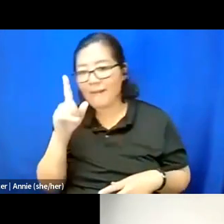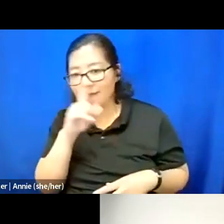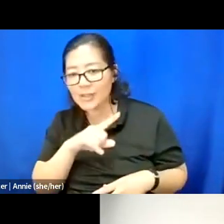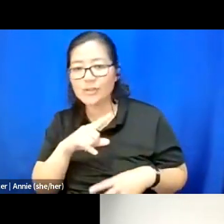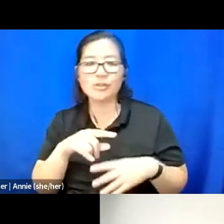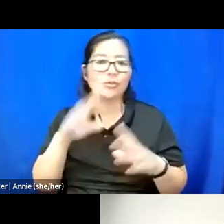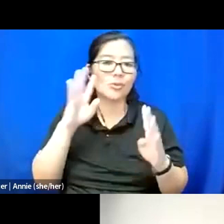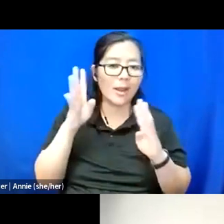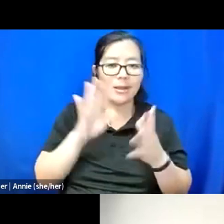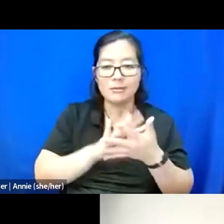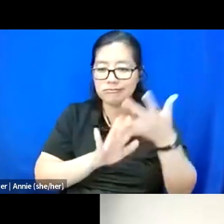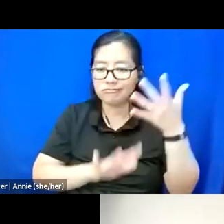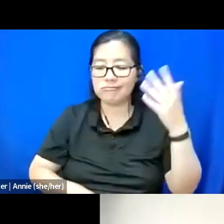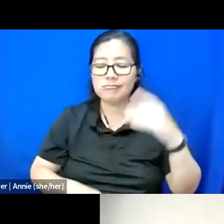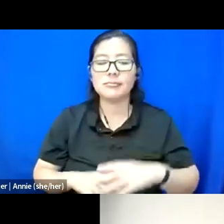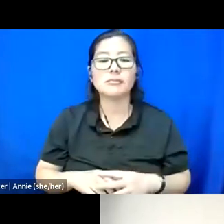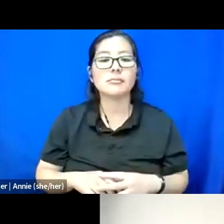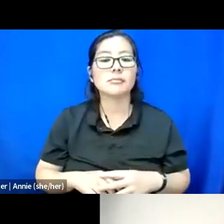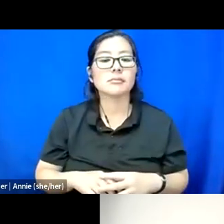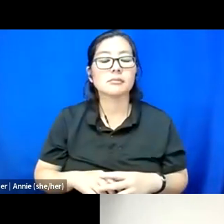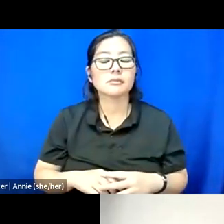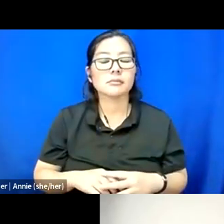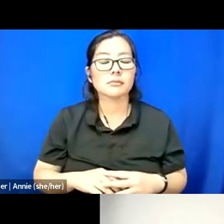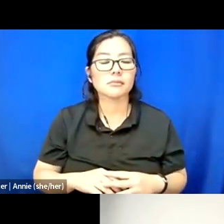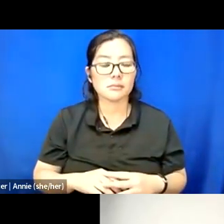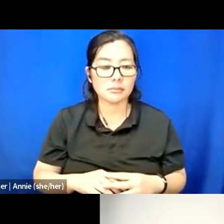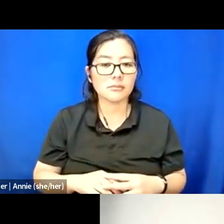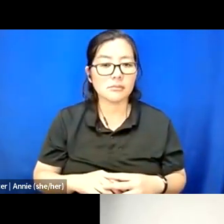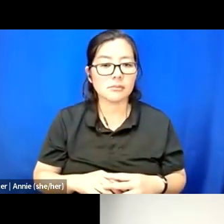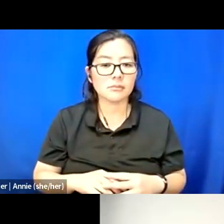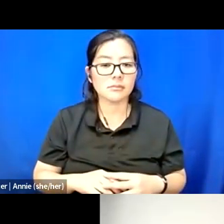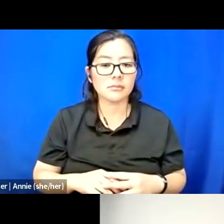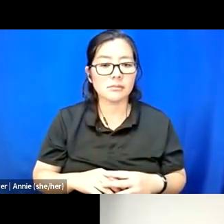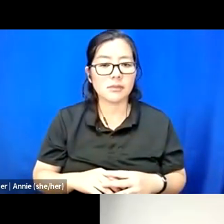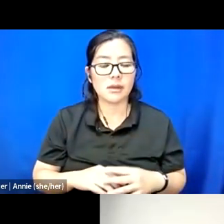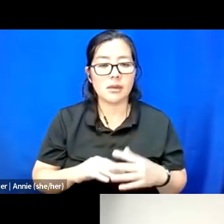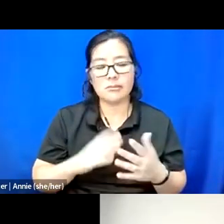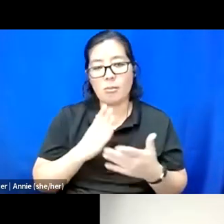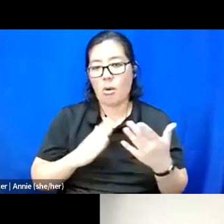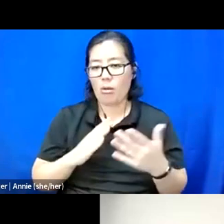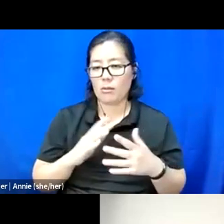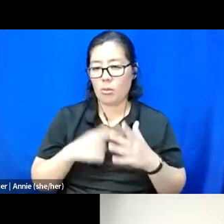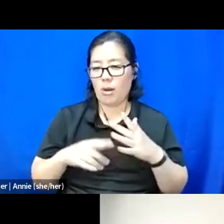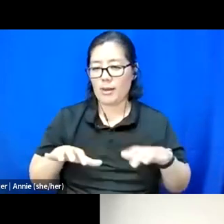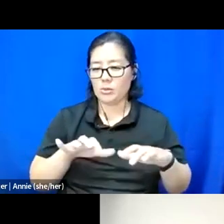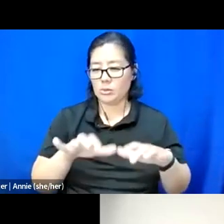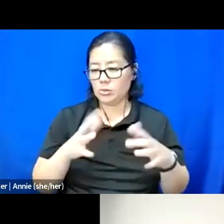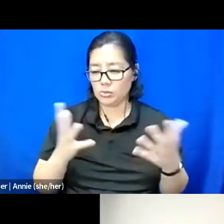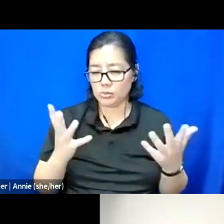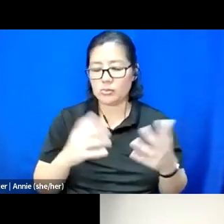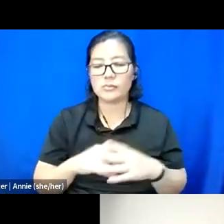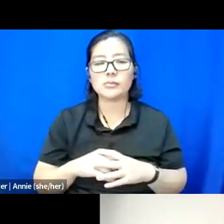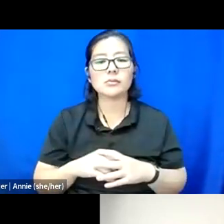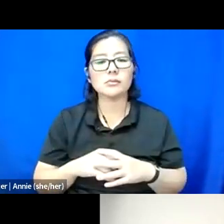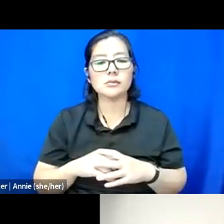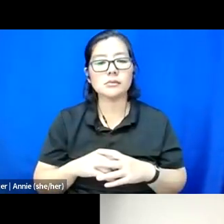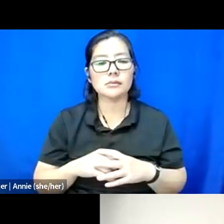And part of what -- A big part of what I do is I try to not just put the statistics